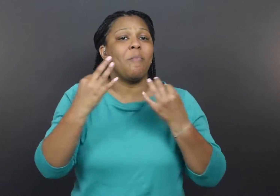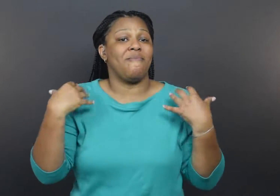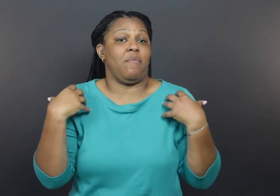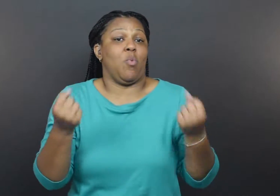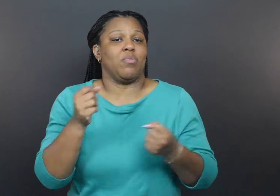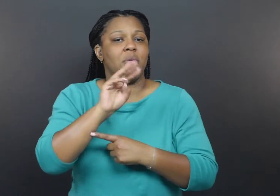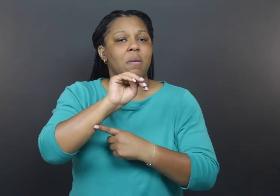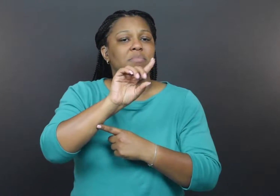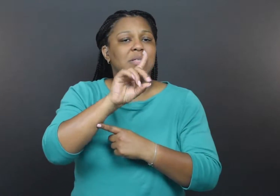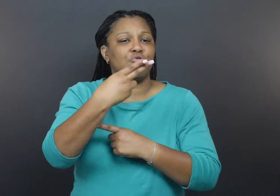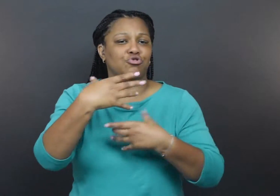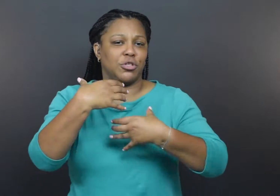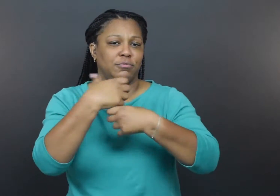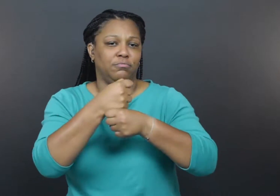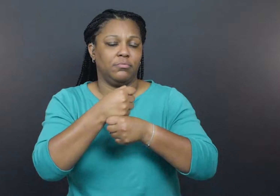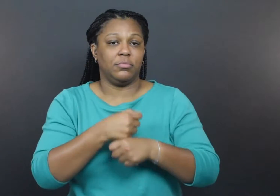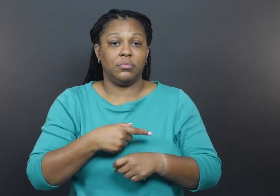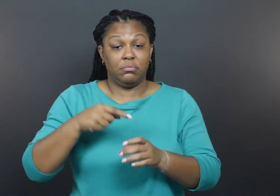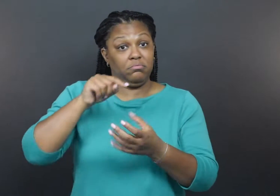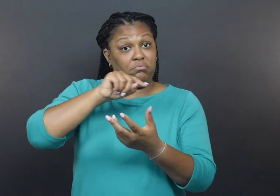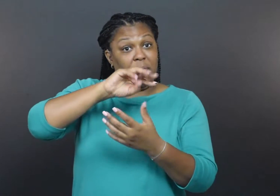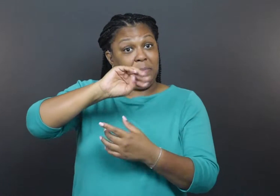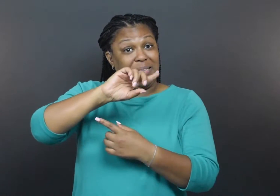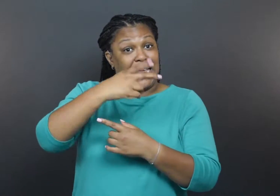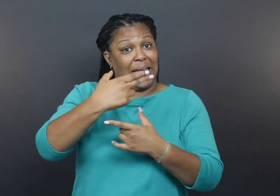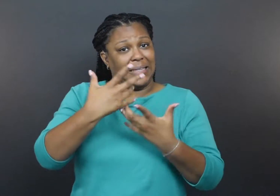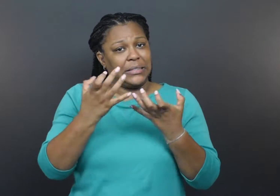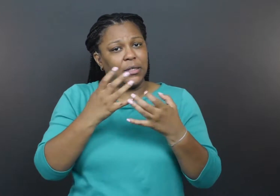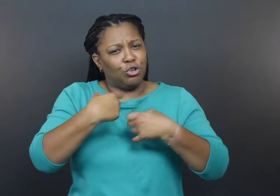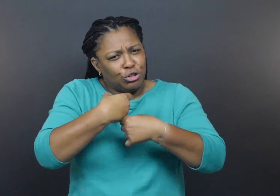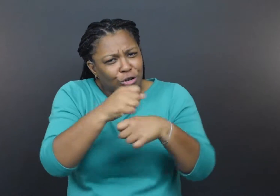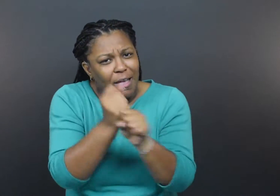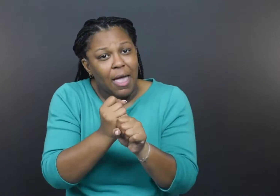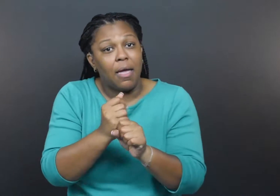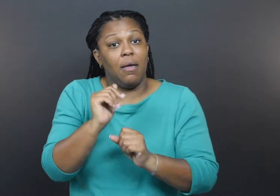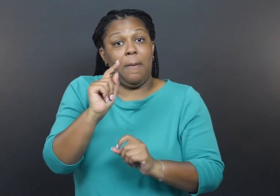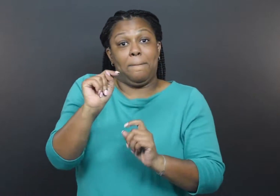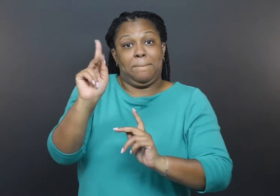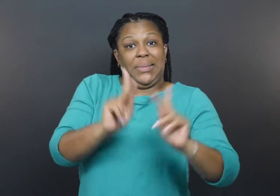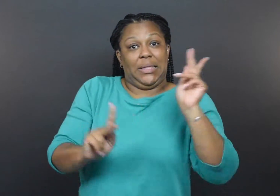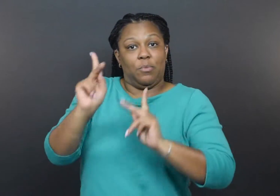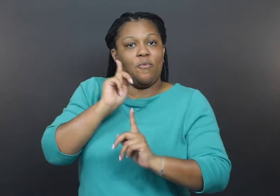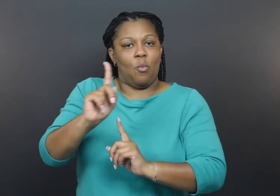the Minnesota Department of Health (MDH) created a People with Disabilities Unit